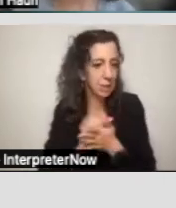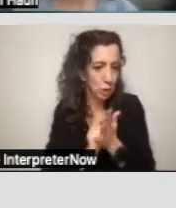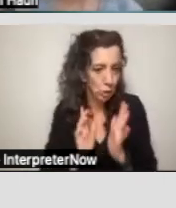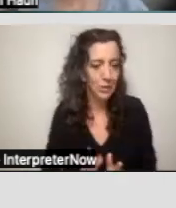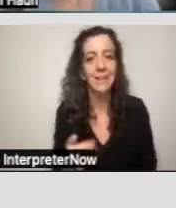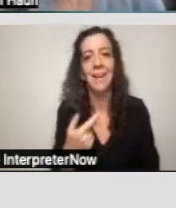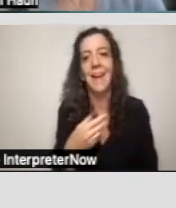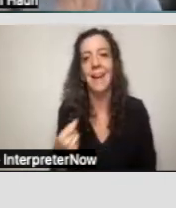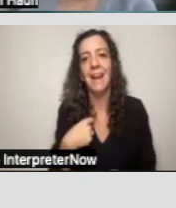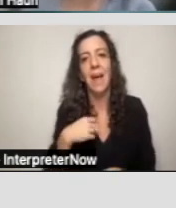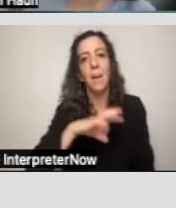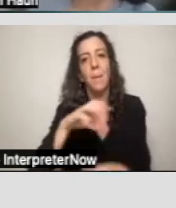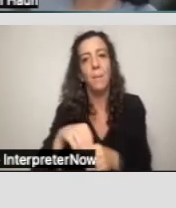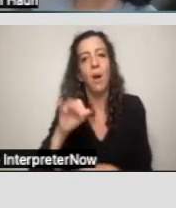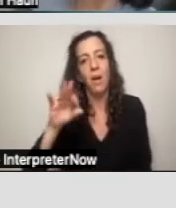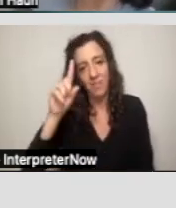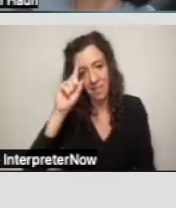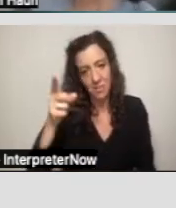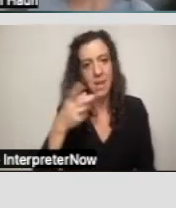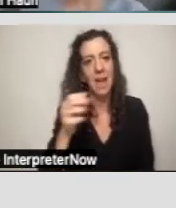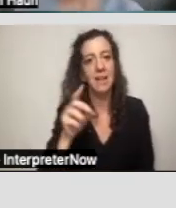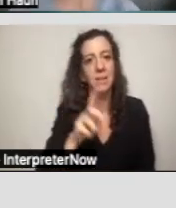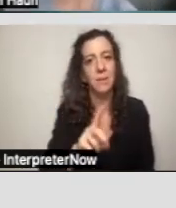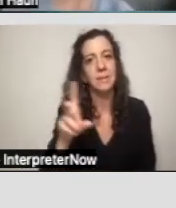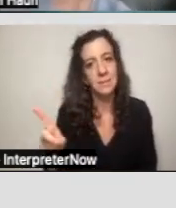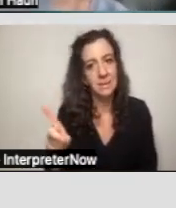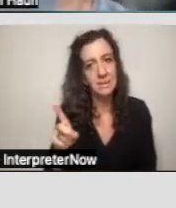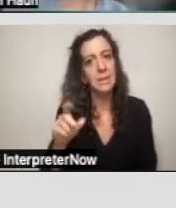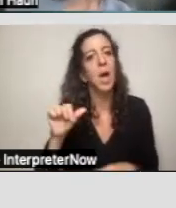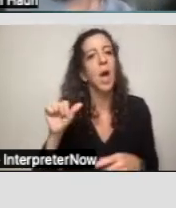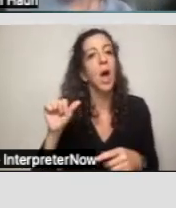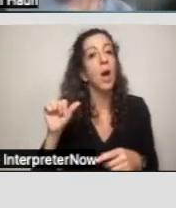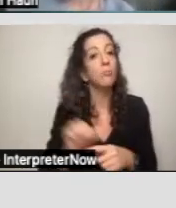and I am part of the Intellectual and Developmental Disabilities Practice Group.